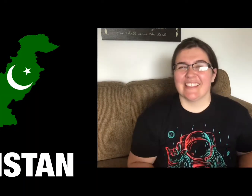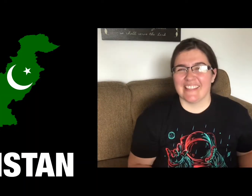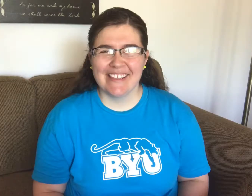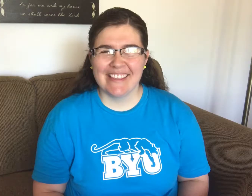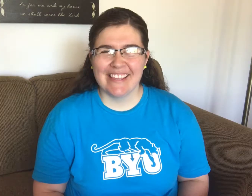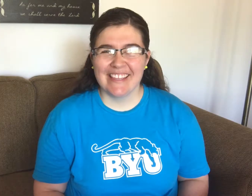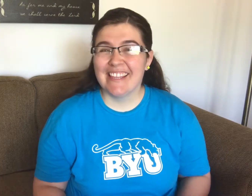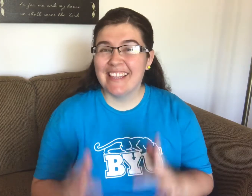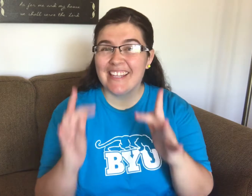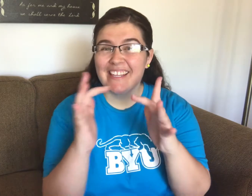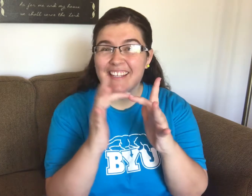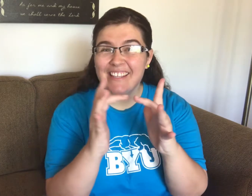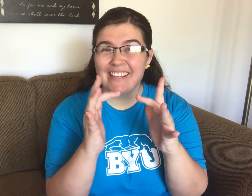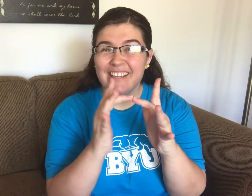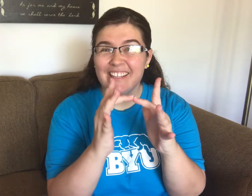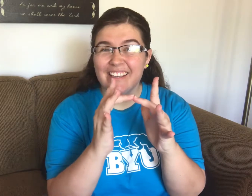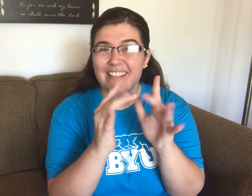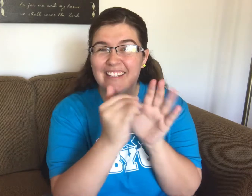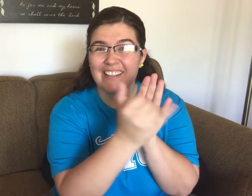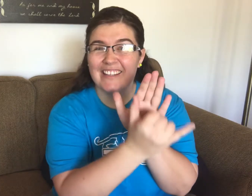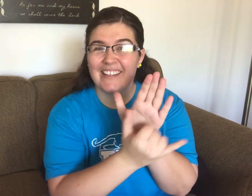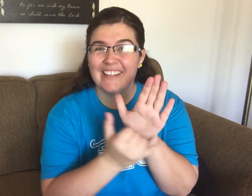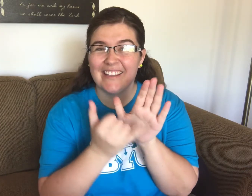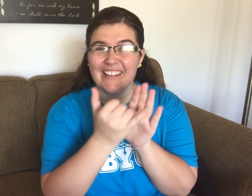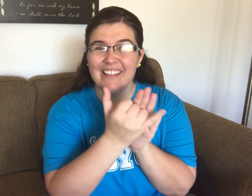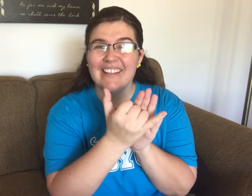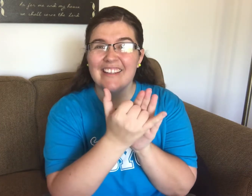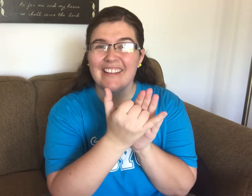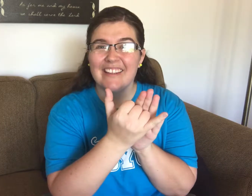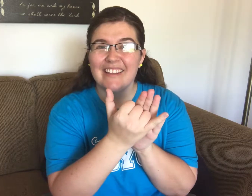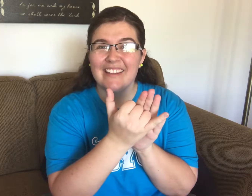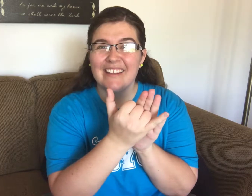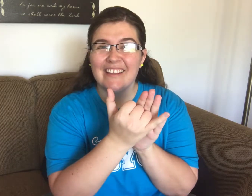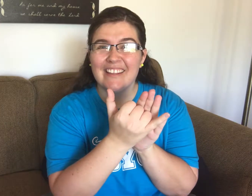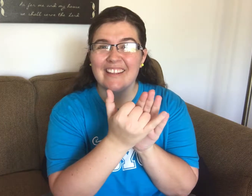Pakistani Sign Language for YOUTUBE